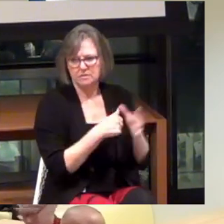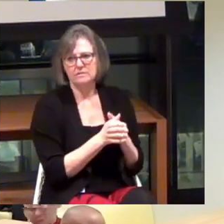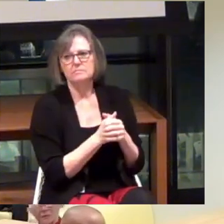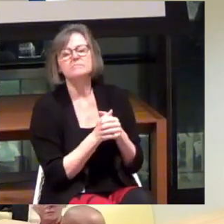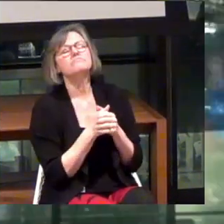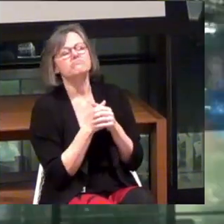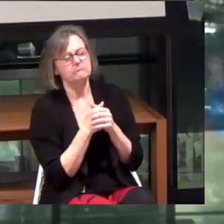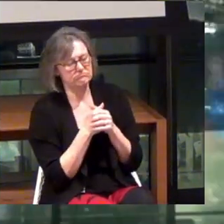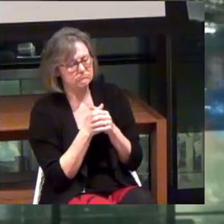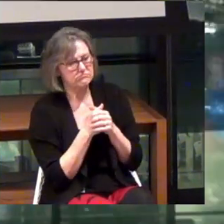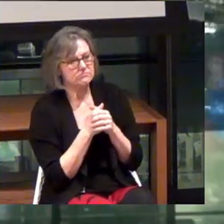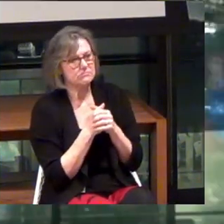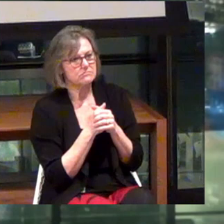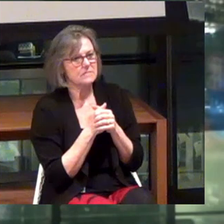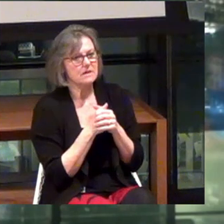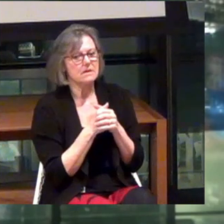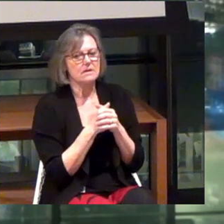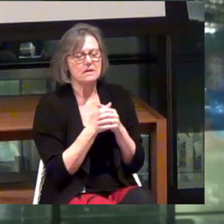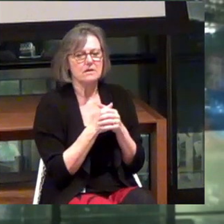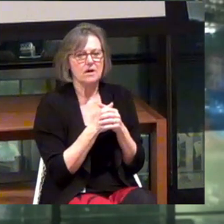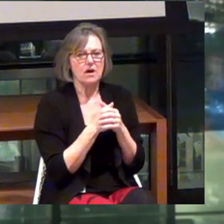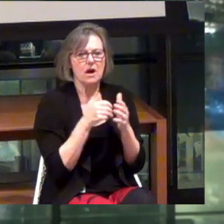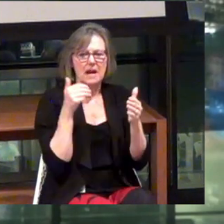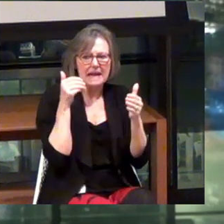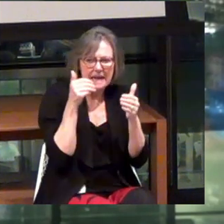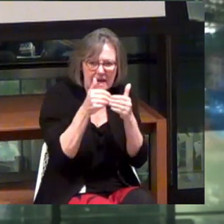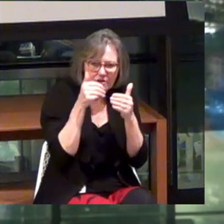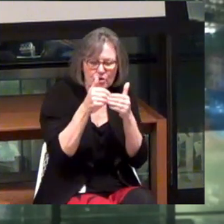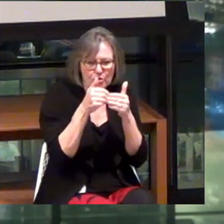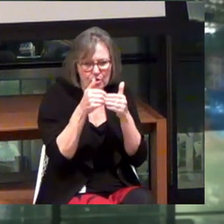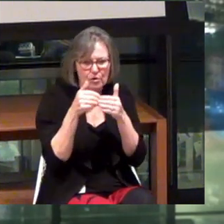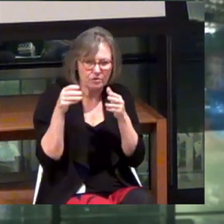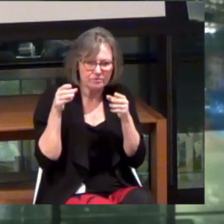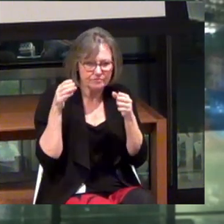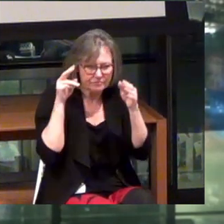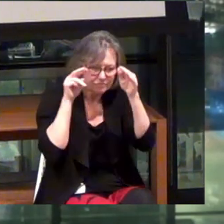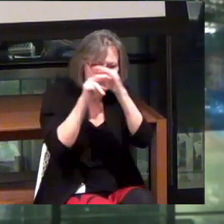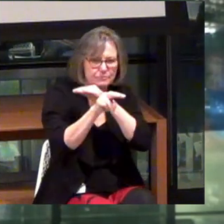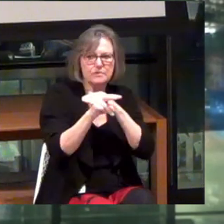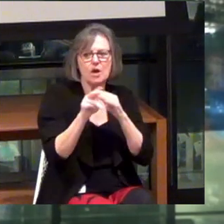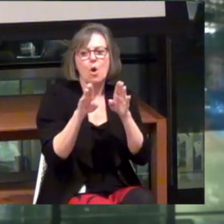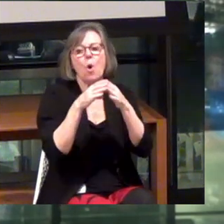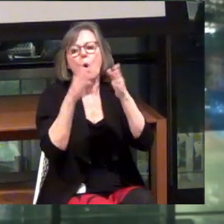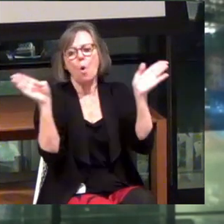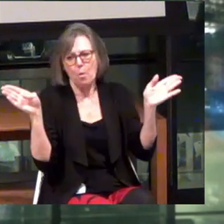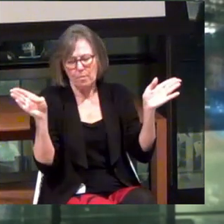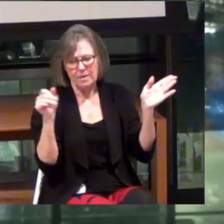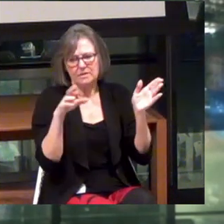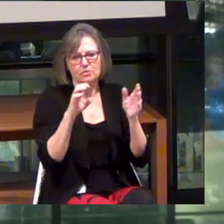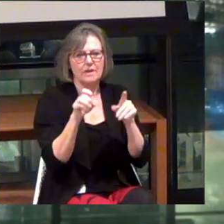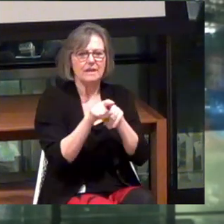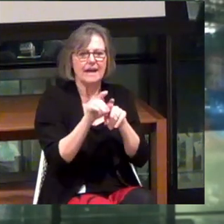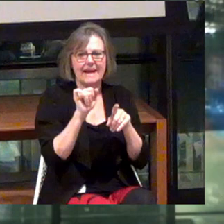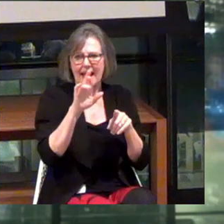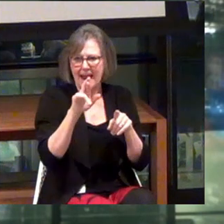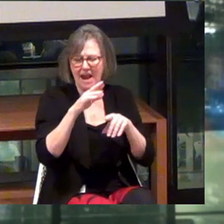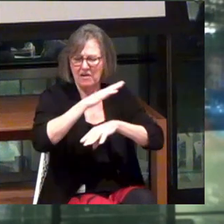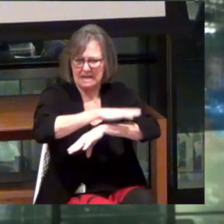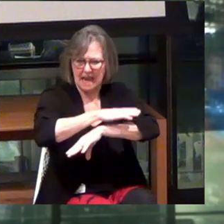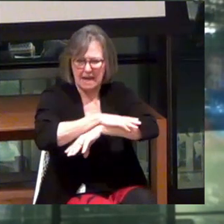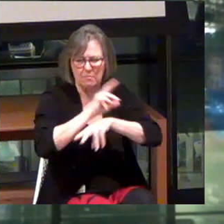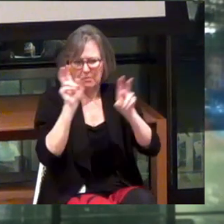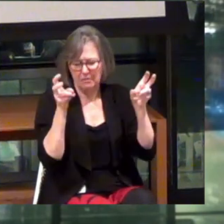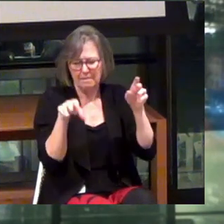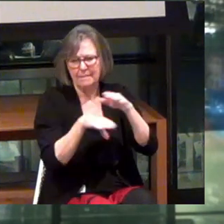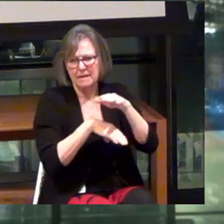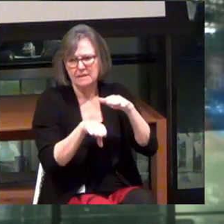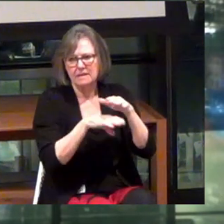So it's on our near term road map to create an Open Sourced Airtable, basically, of angel